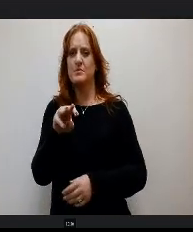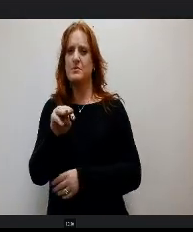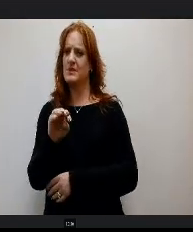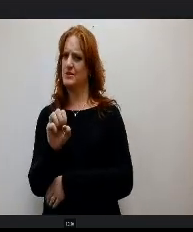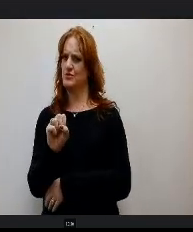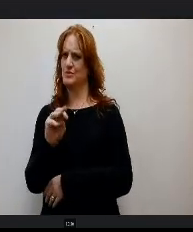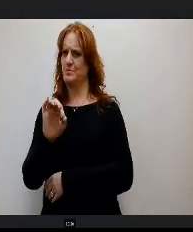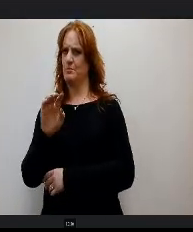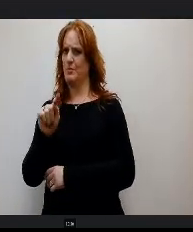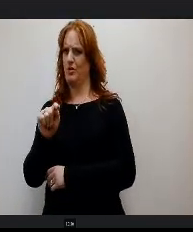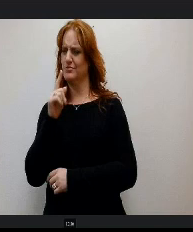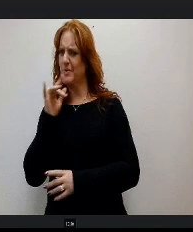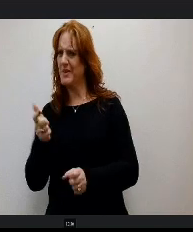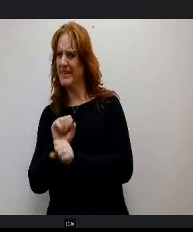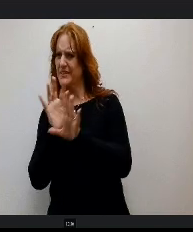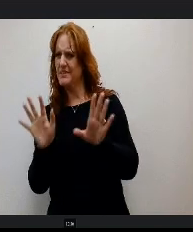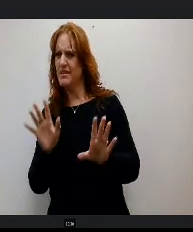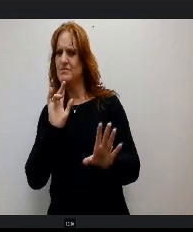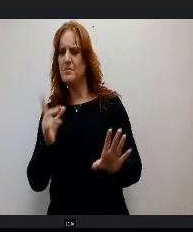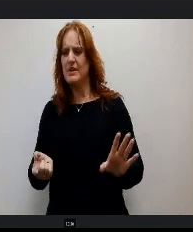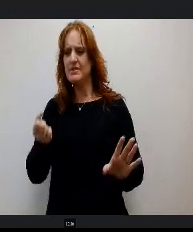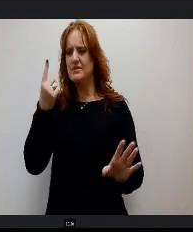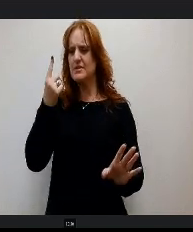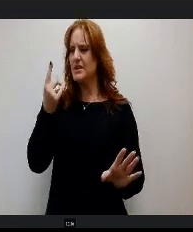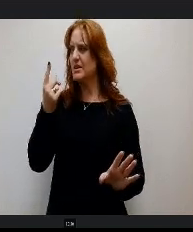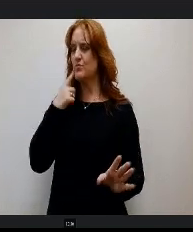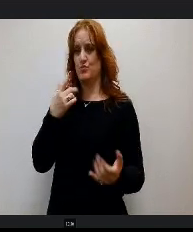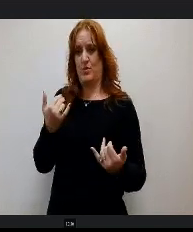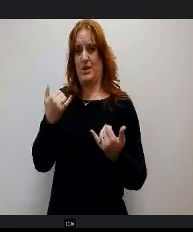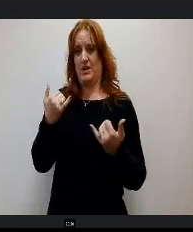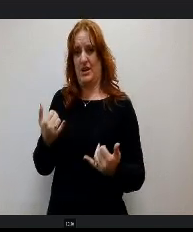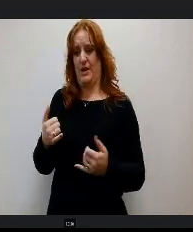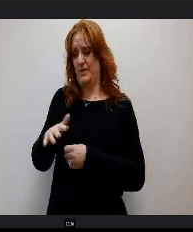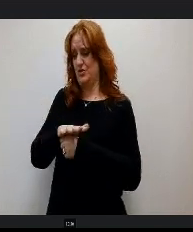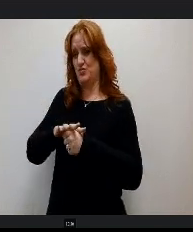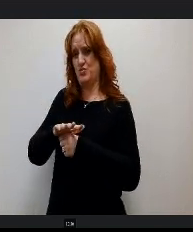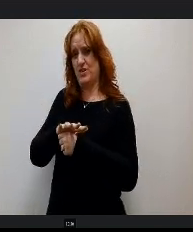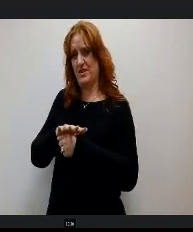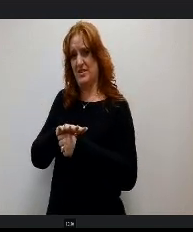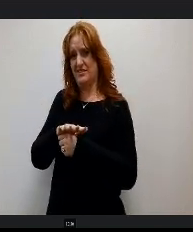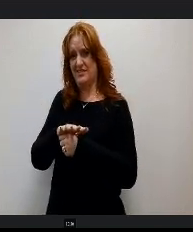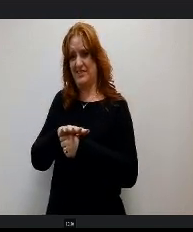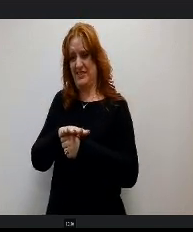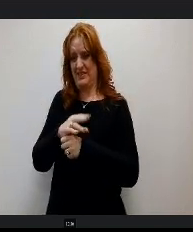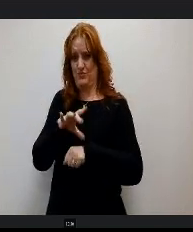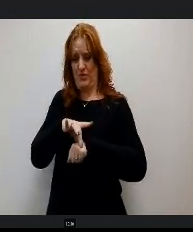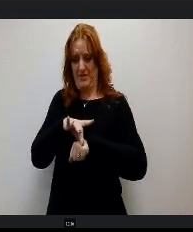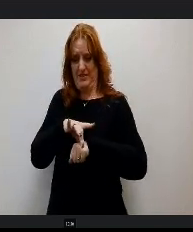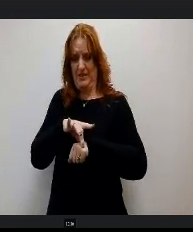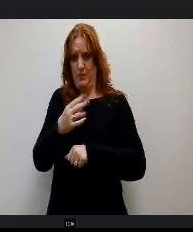what my understanding is then for right now, the geographical rea that we use to see how our